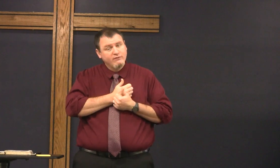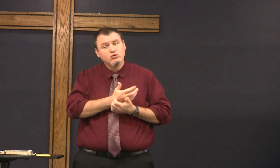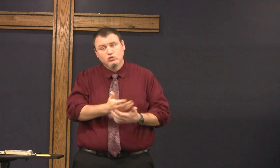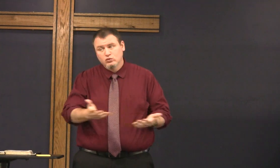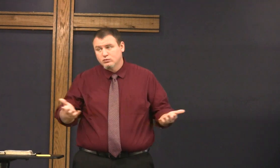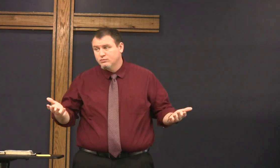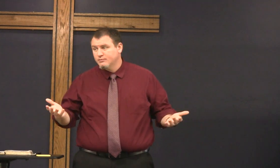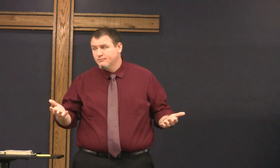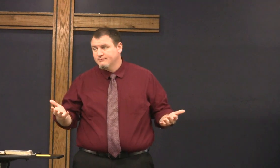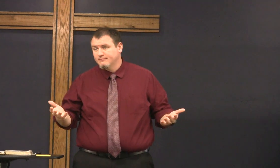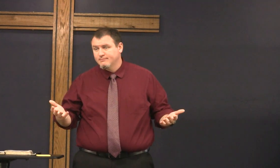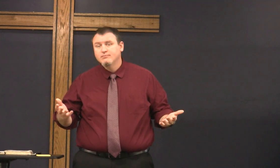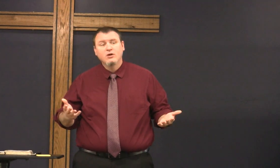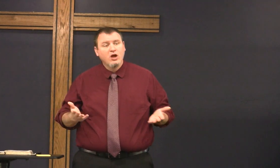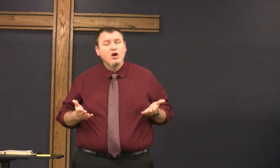there is one who loves you